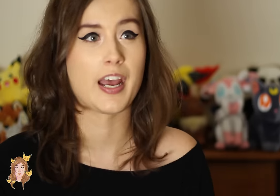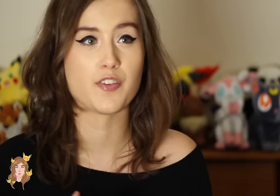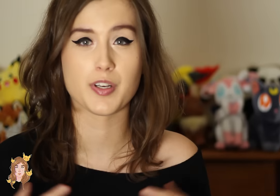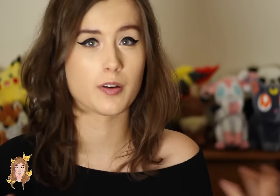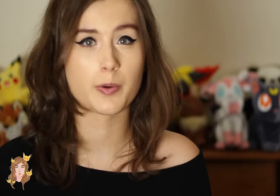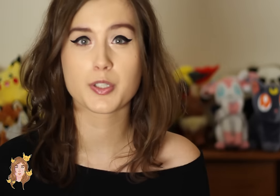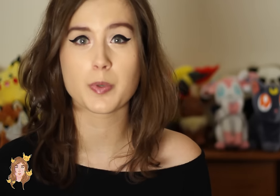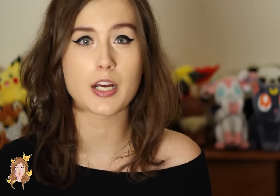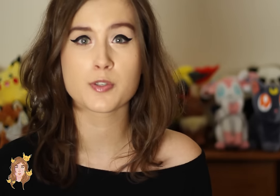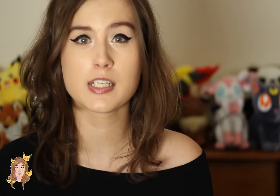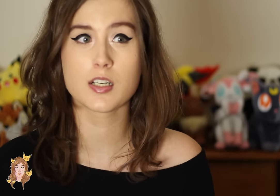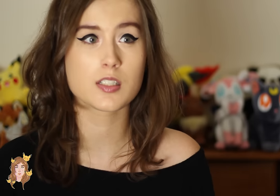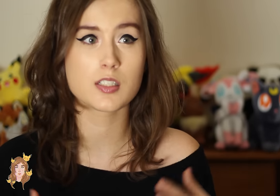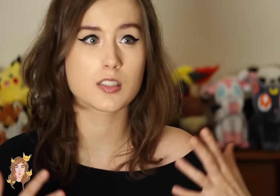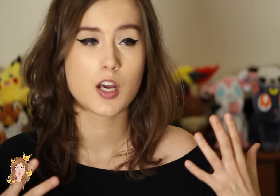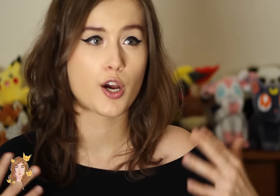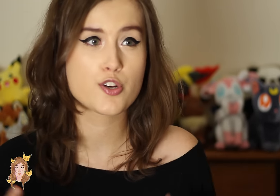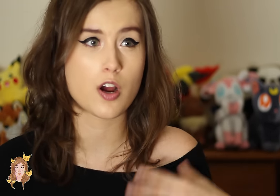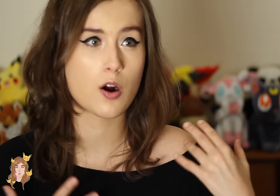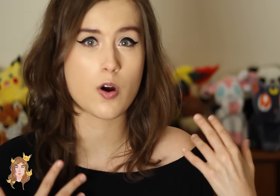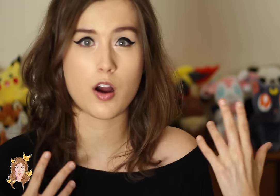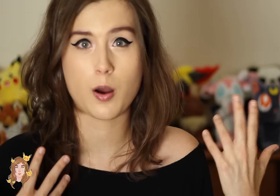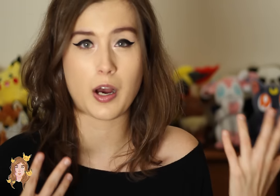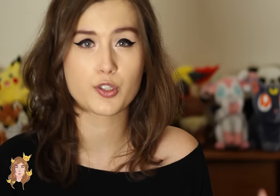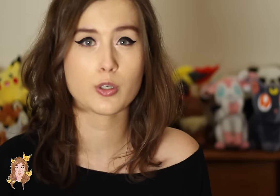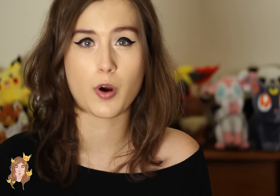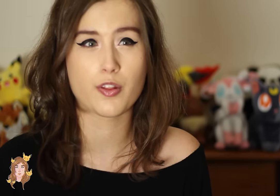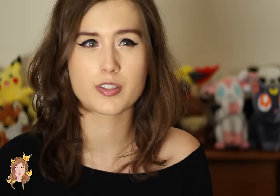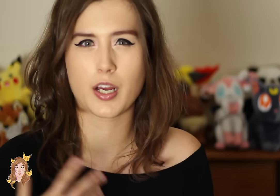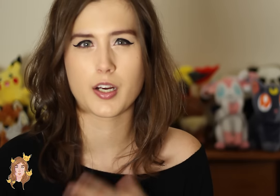And if you don’t know what Supernatural is, it’s a show about two brothers that